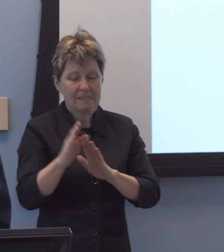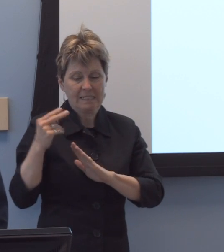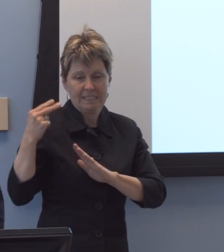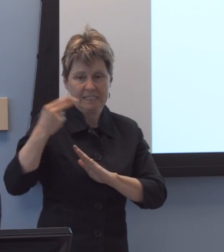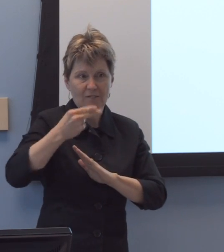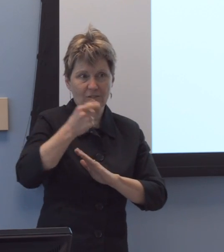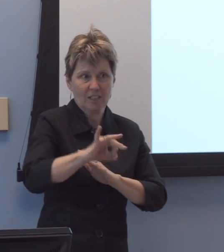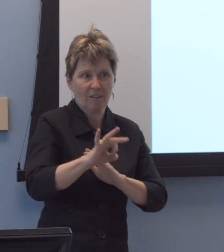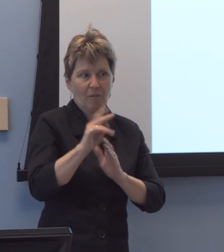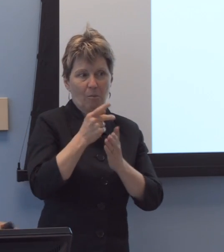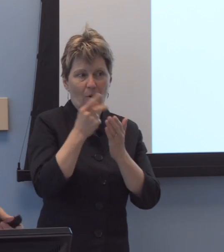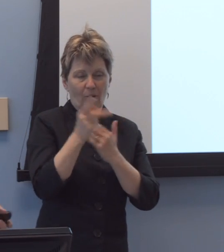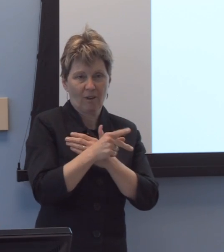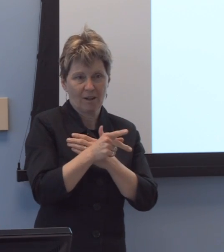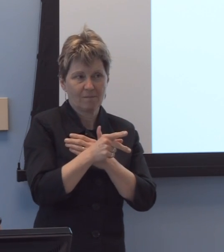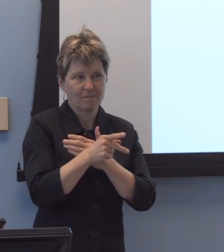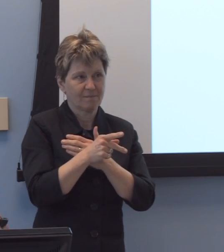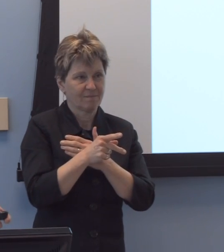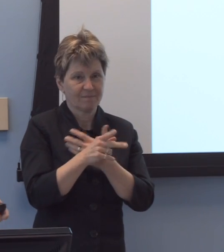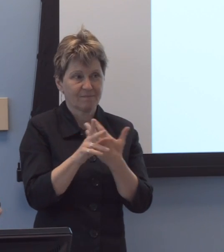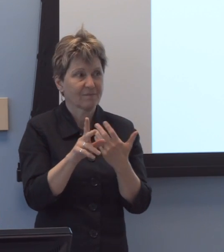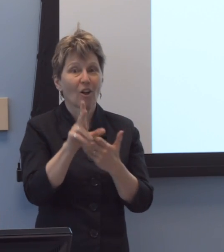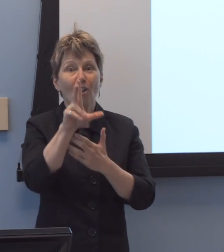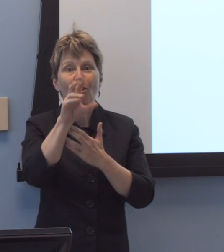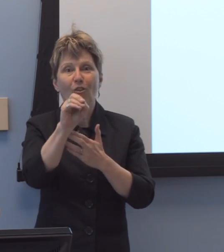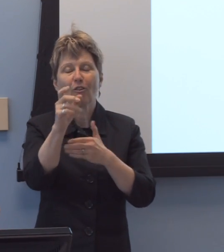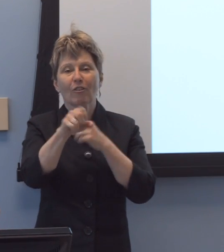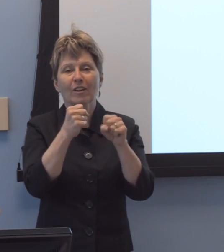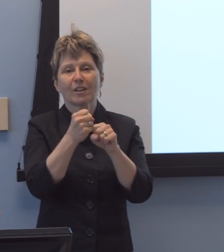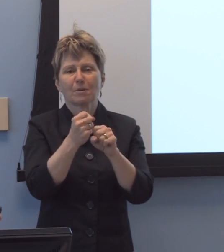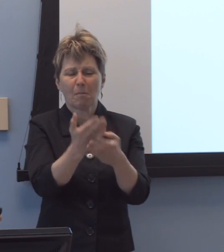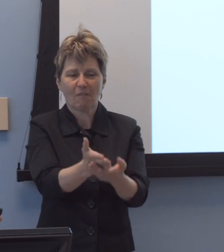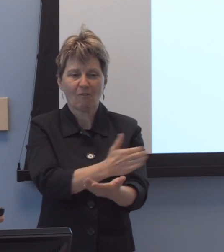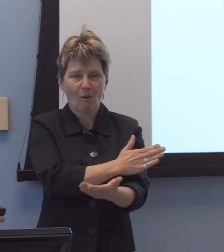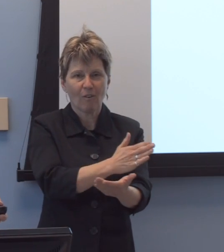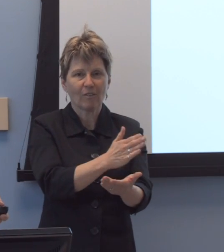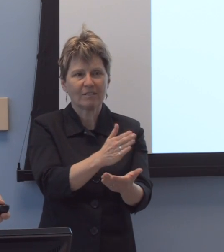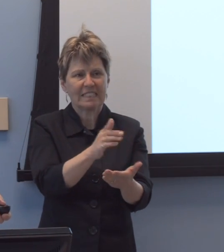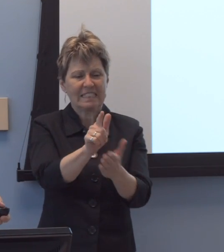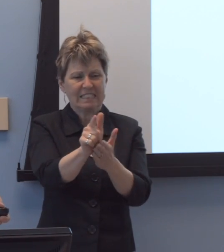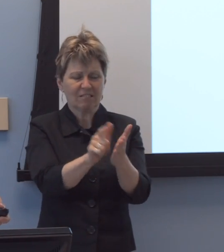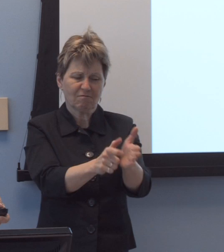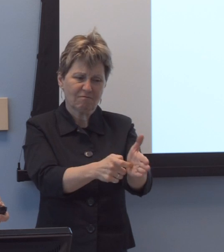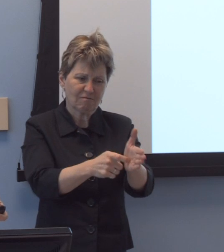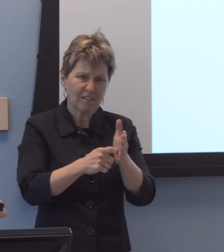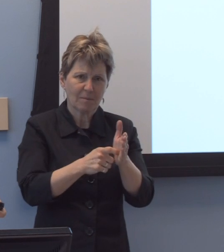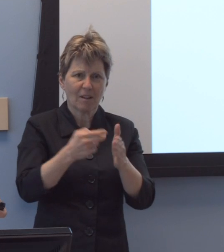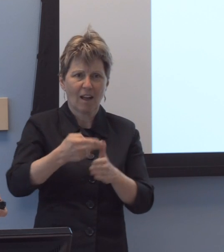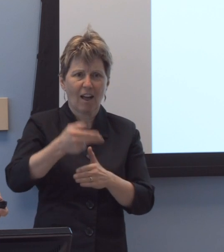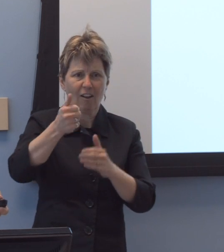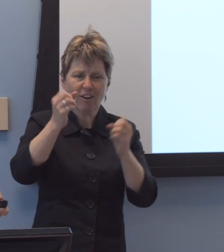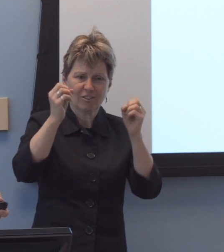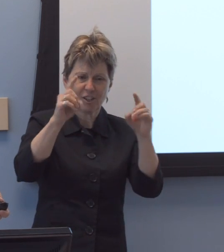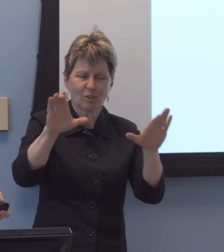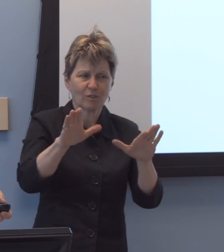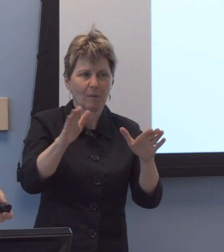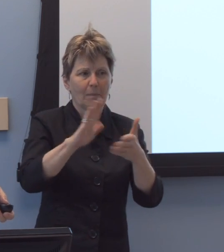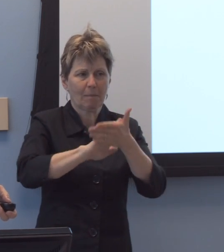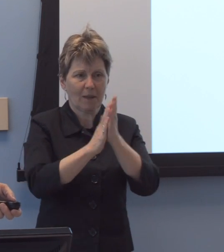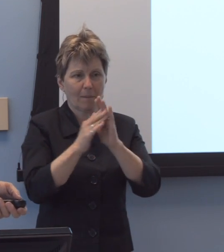30 years before there was a legal mandate that, uh, higher education do anything to become accessible,